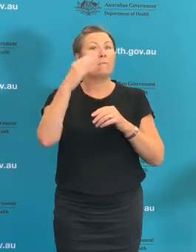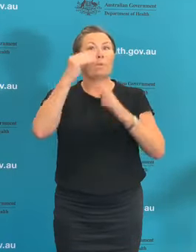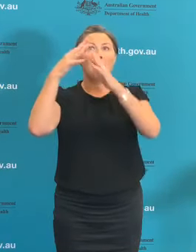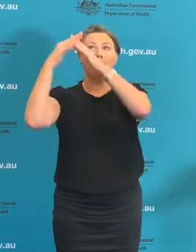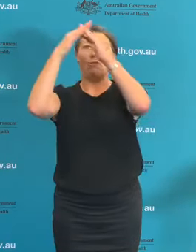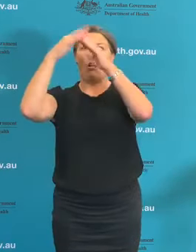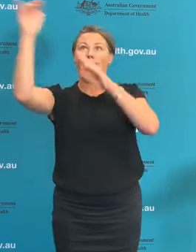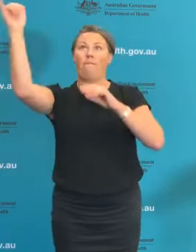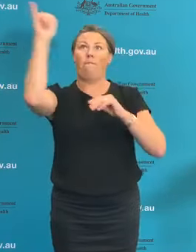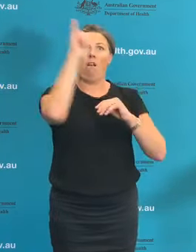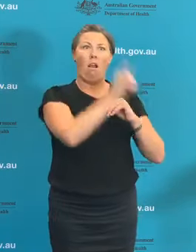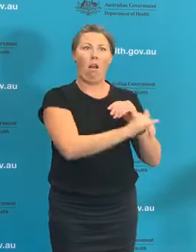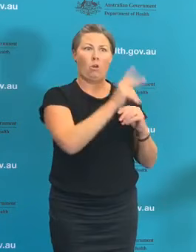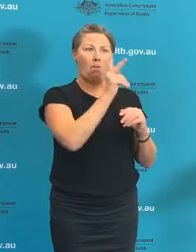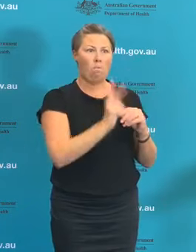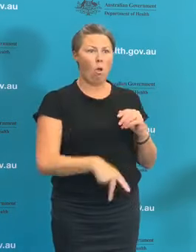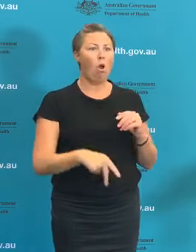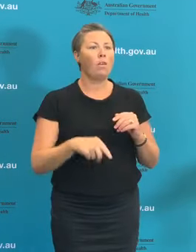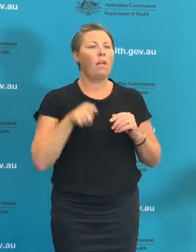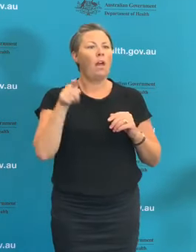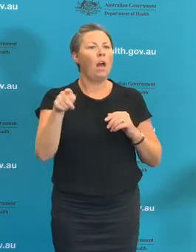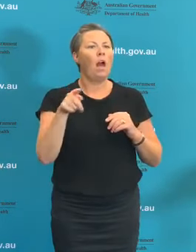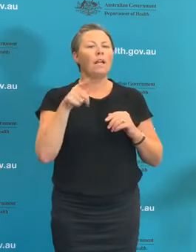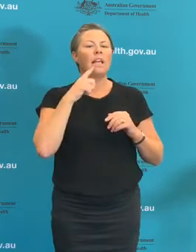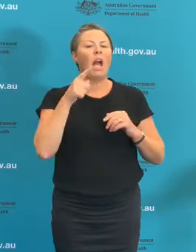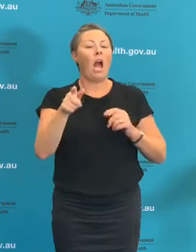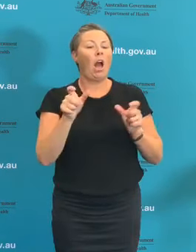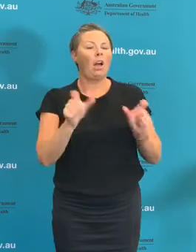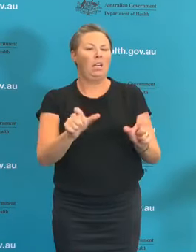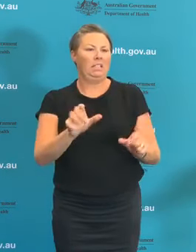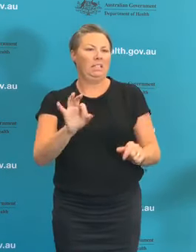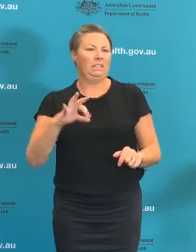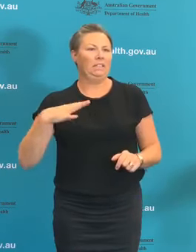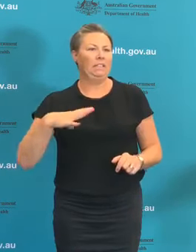I'm afraid I'm not aware of exactly what happened in that scenario, so I'm not